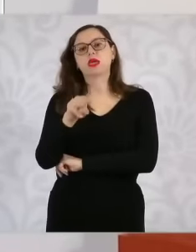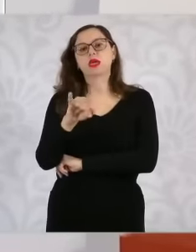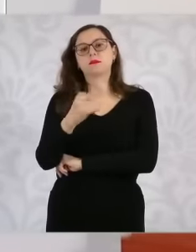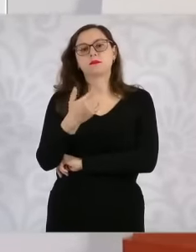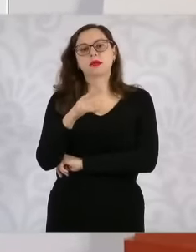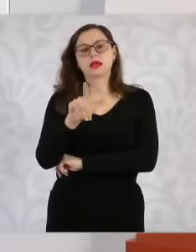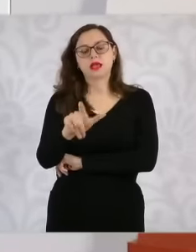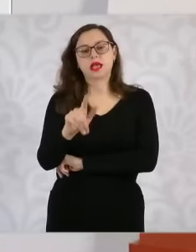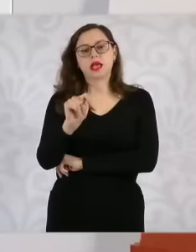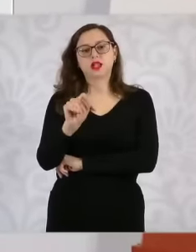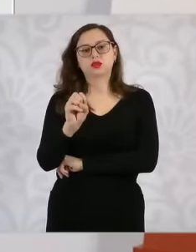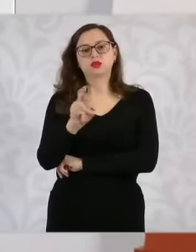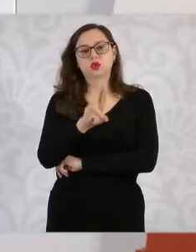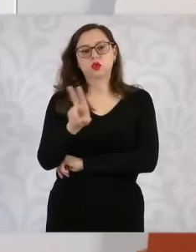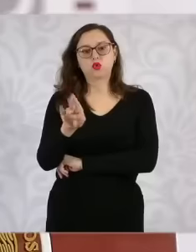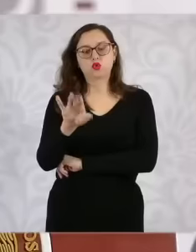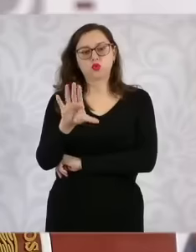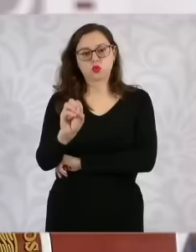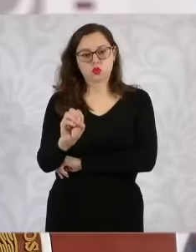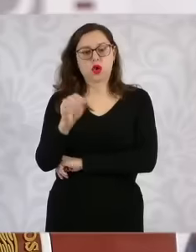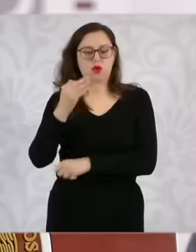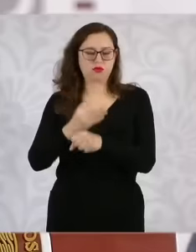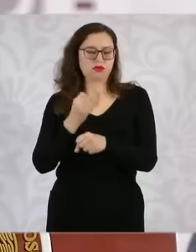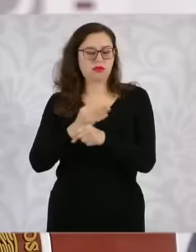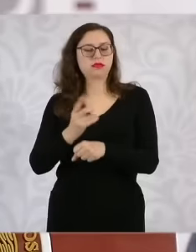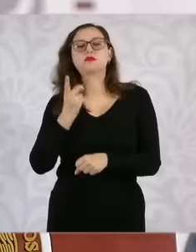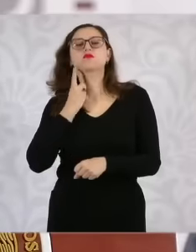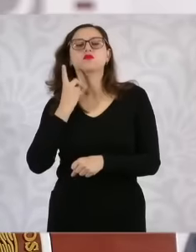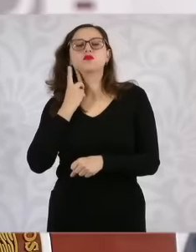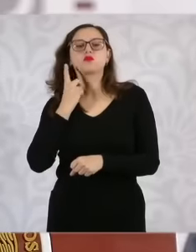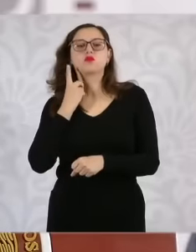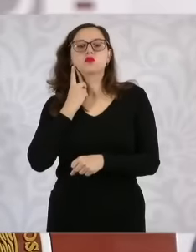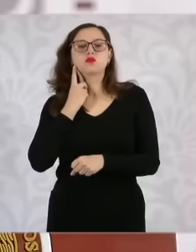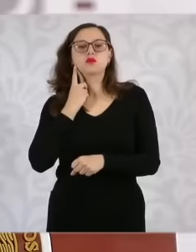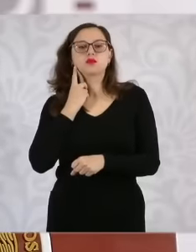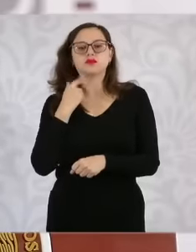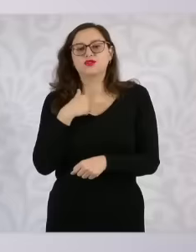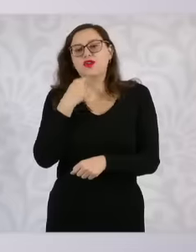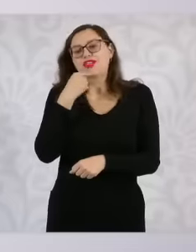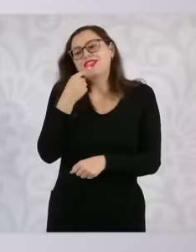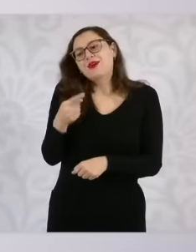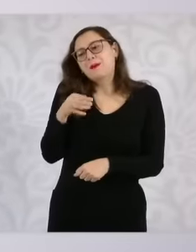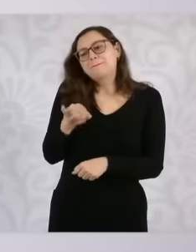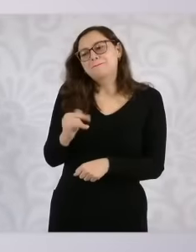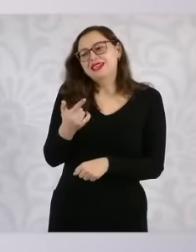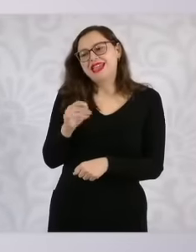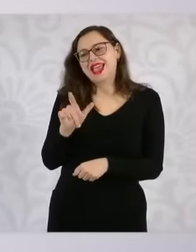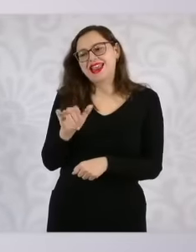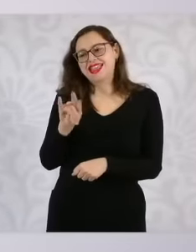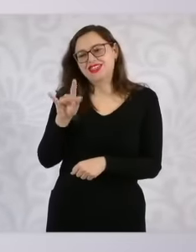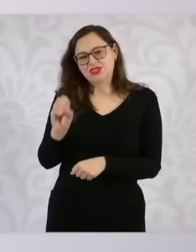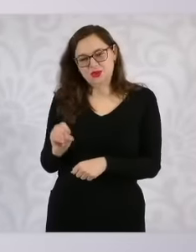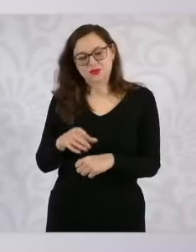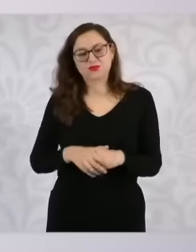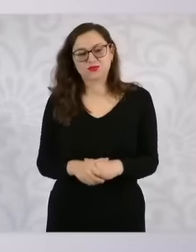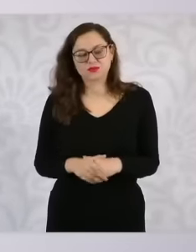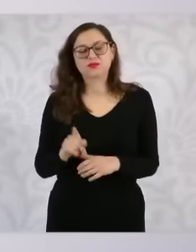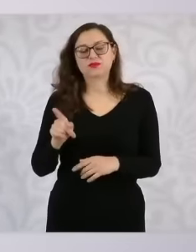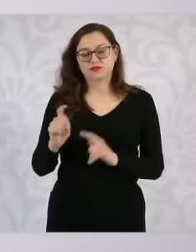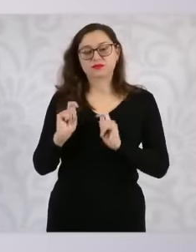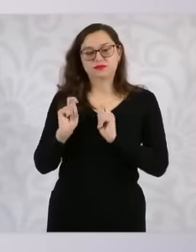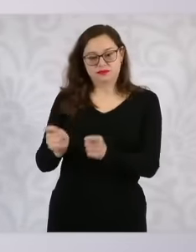deputy Miguel torruco eh Miguelito I told him Miguel torruco eh he is going to be in charge of this program